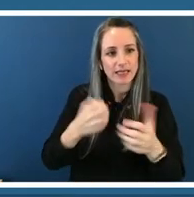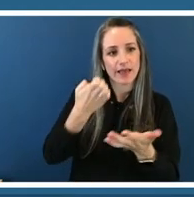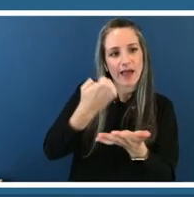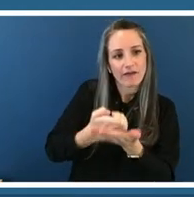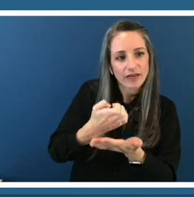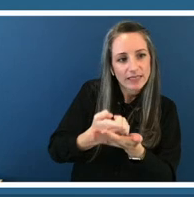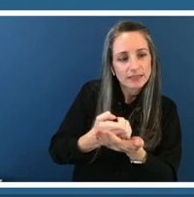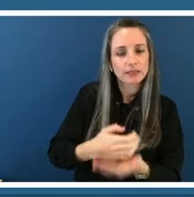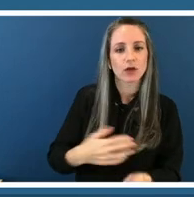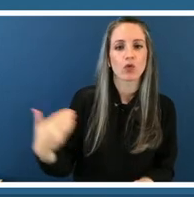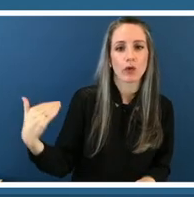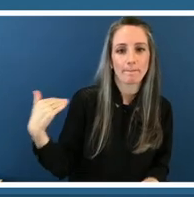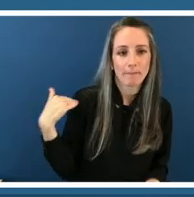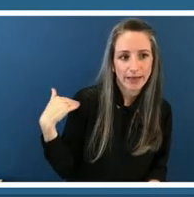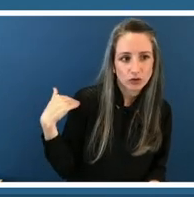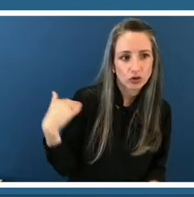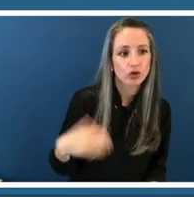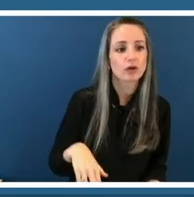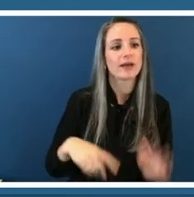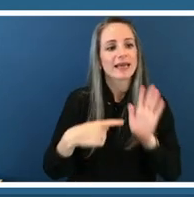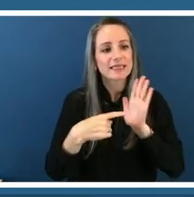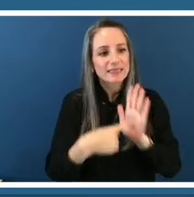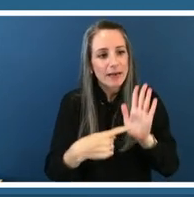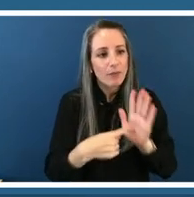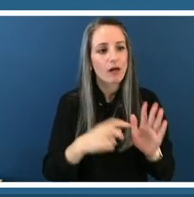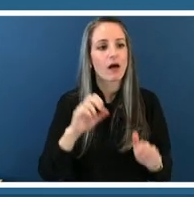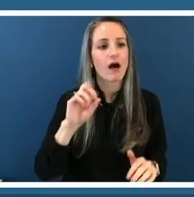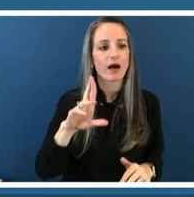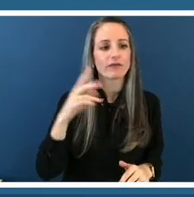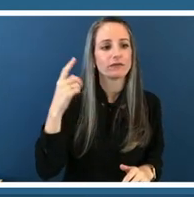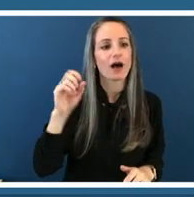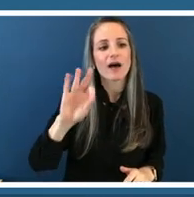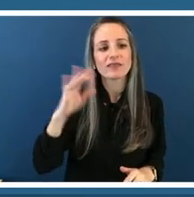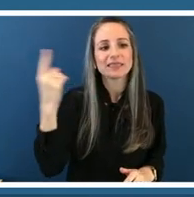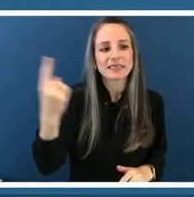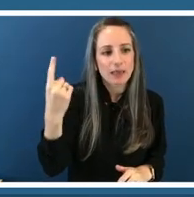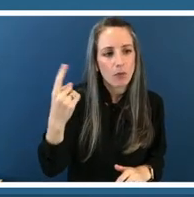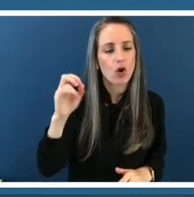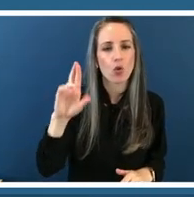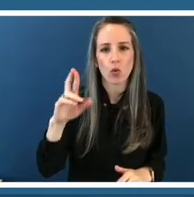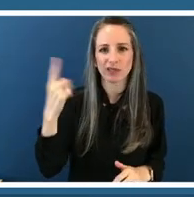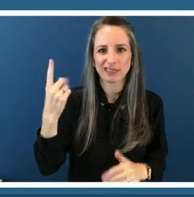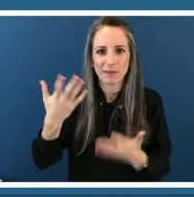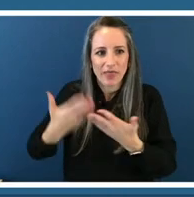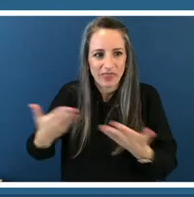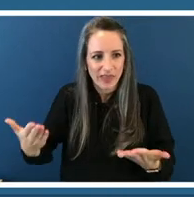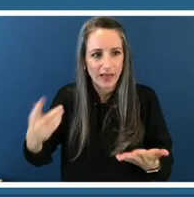something or someone noticeable or great